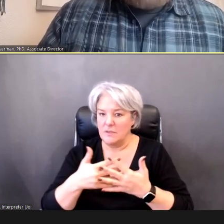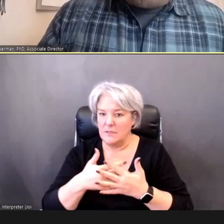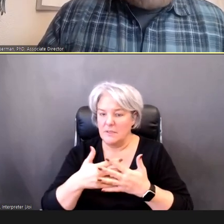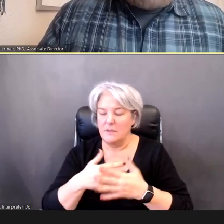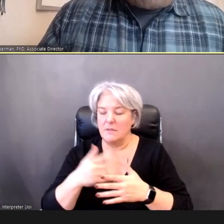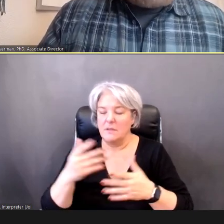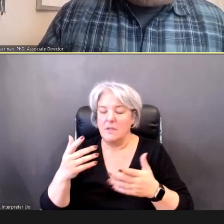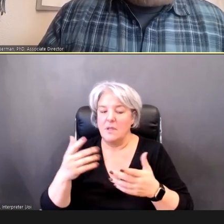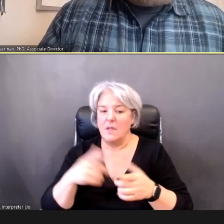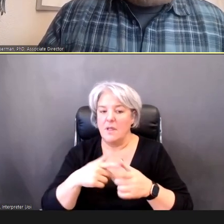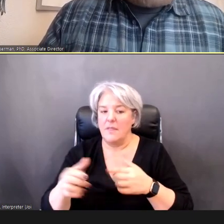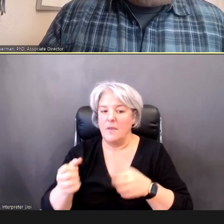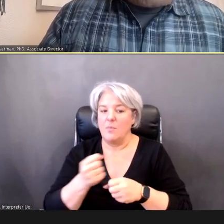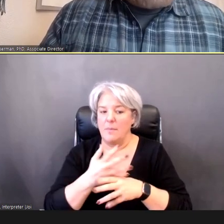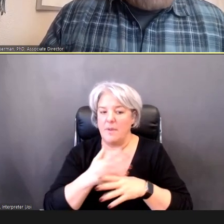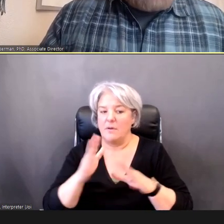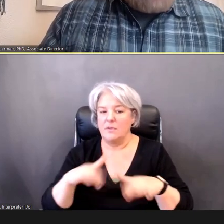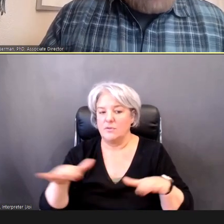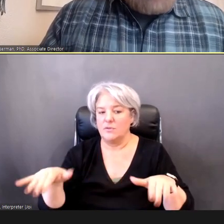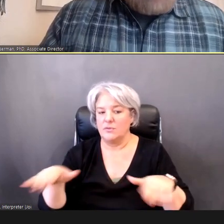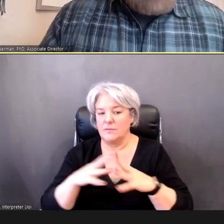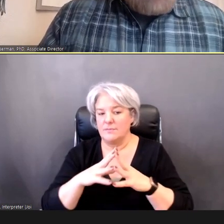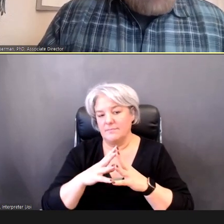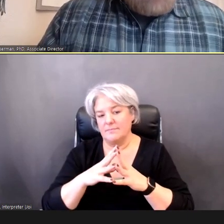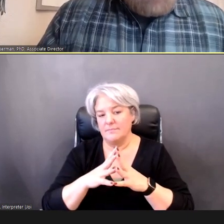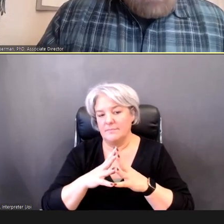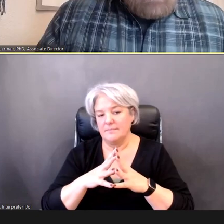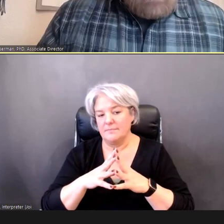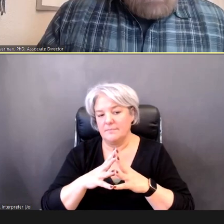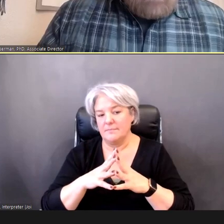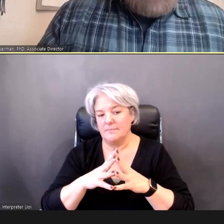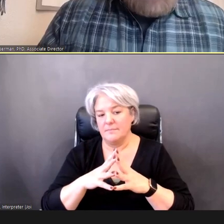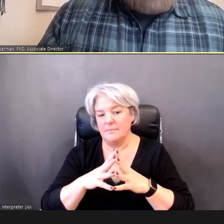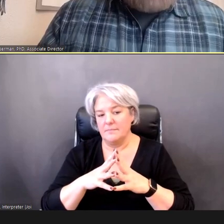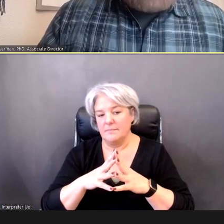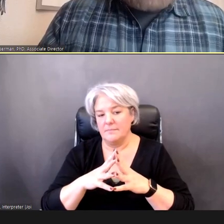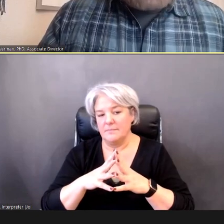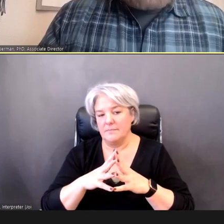And then, preparing children And that particular resource is found